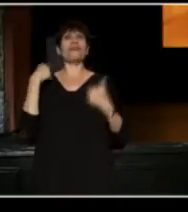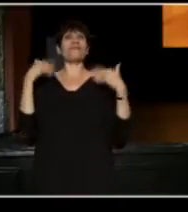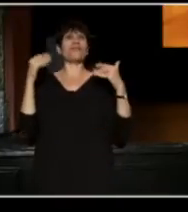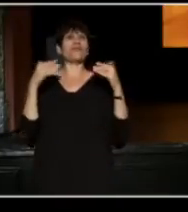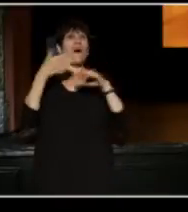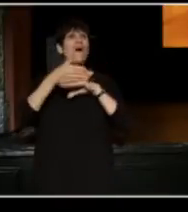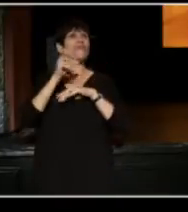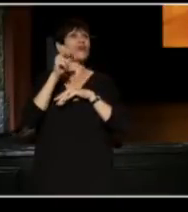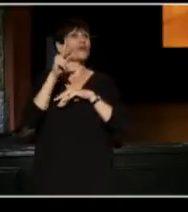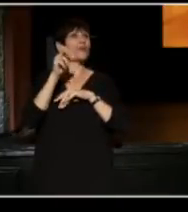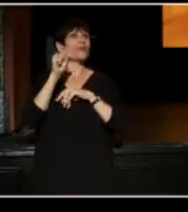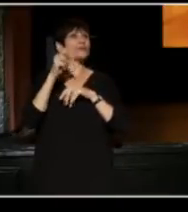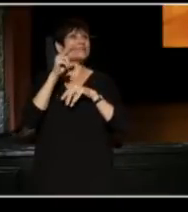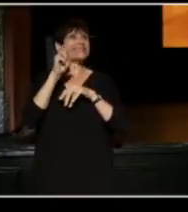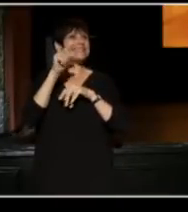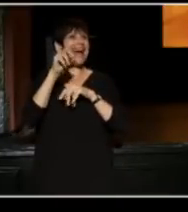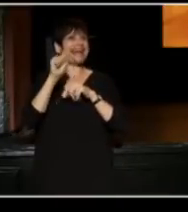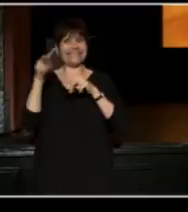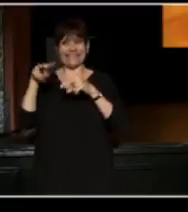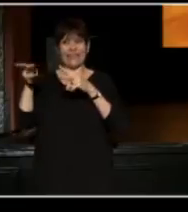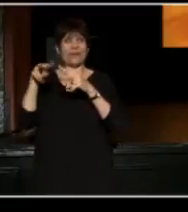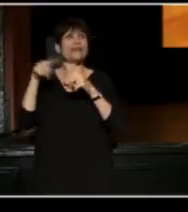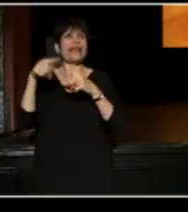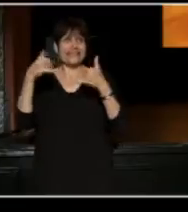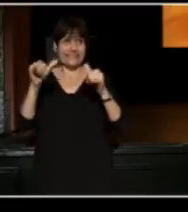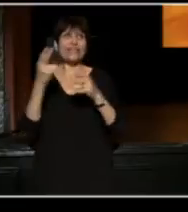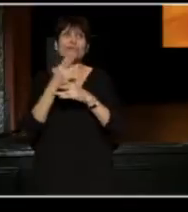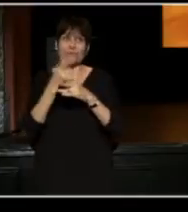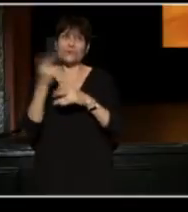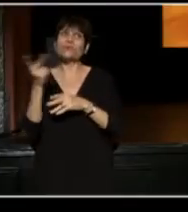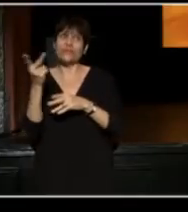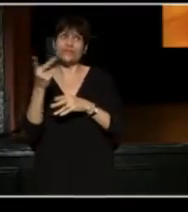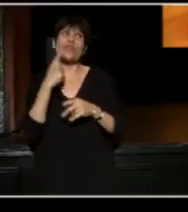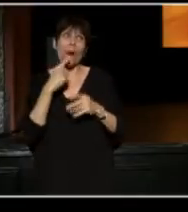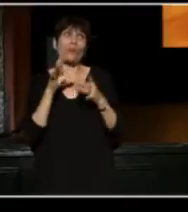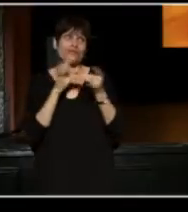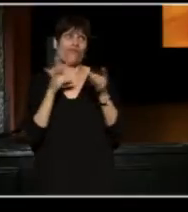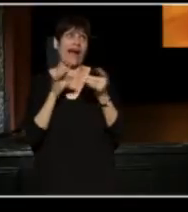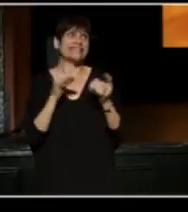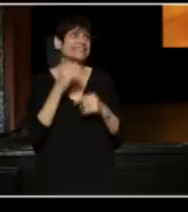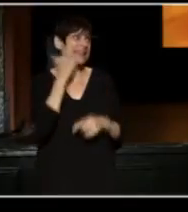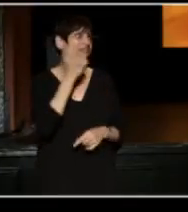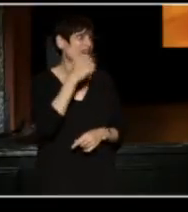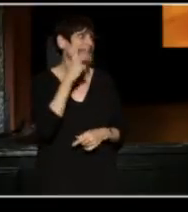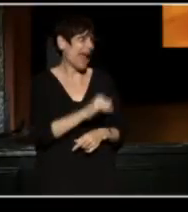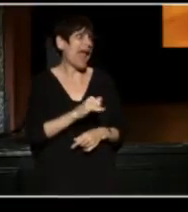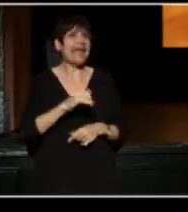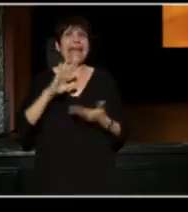And that person still uses those phrases in City Council meetings every single day,